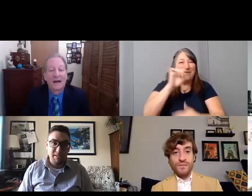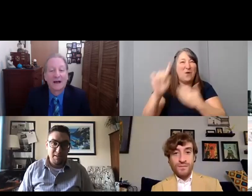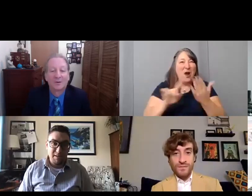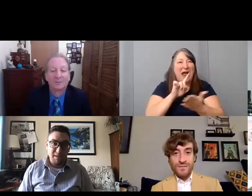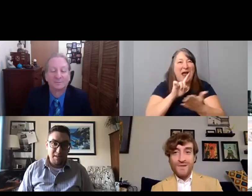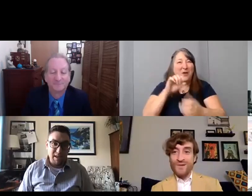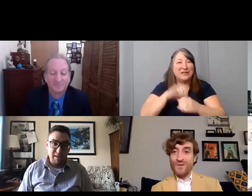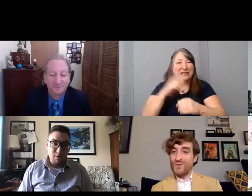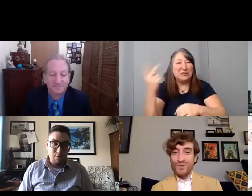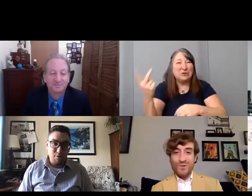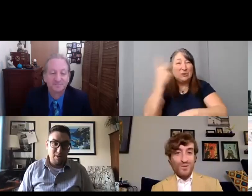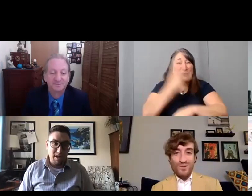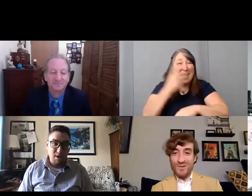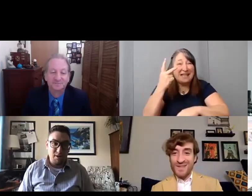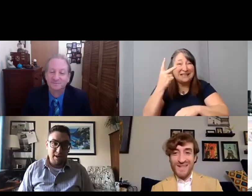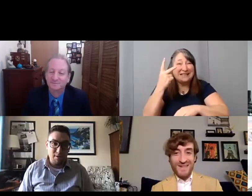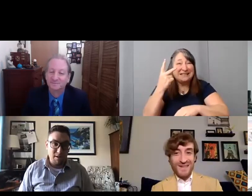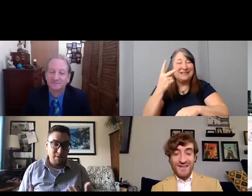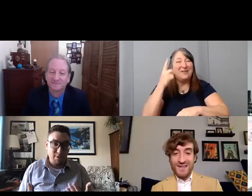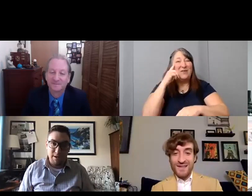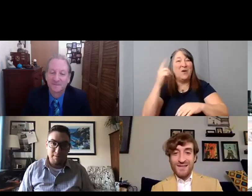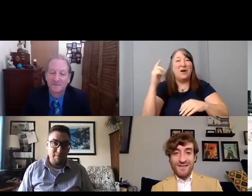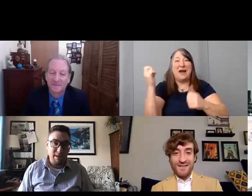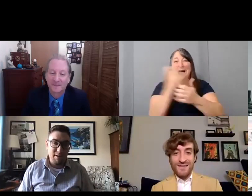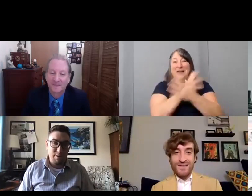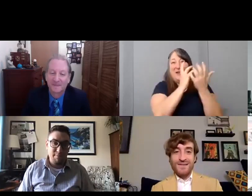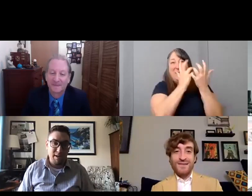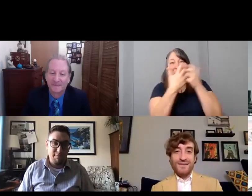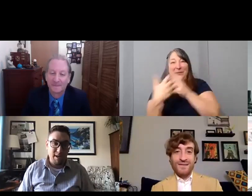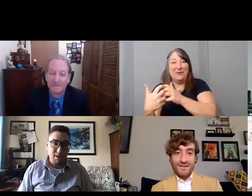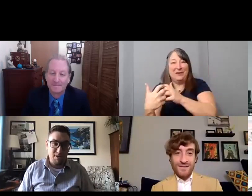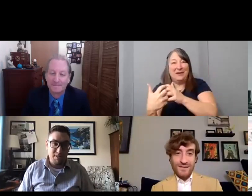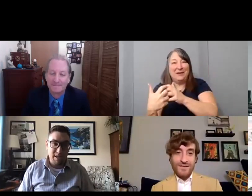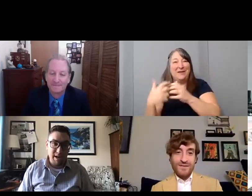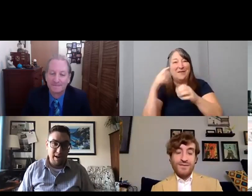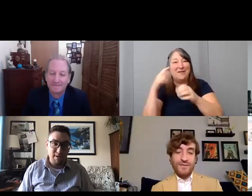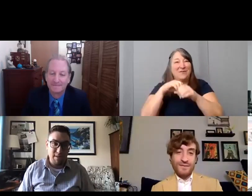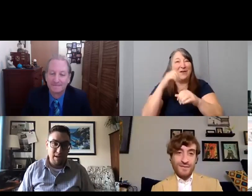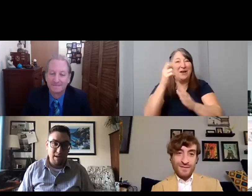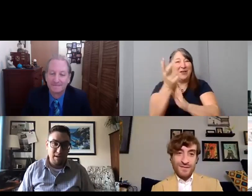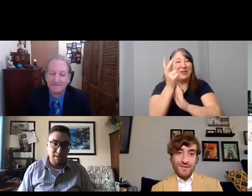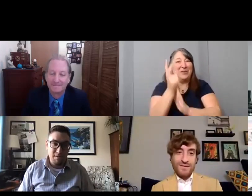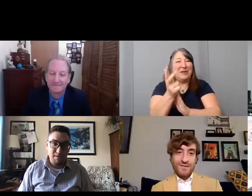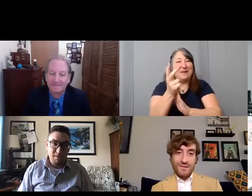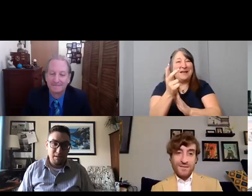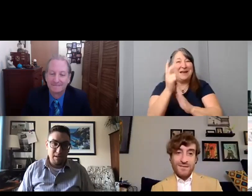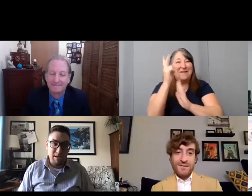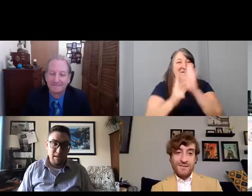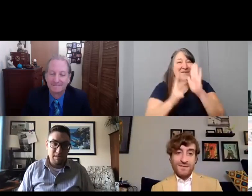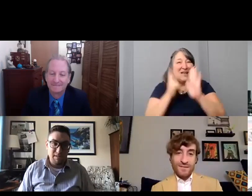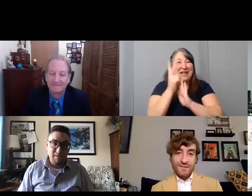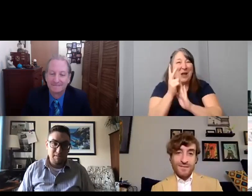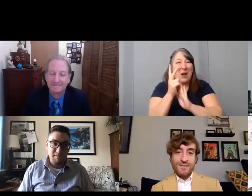to put that all together in three in a three minute video. Just everything is